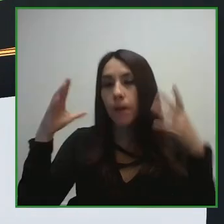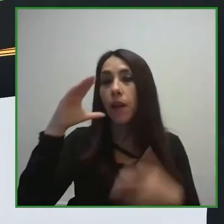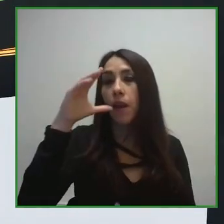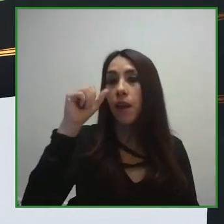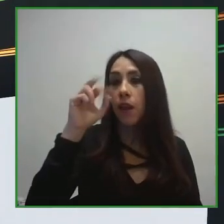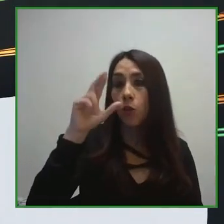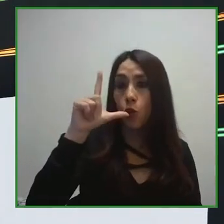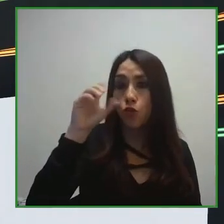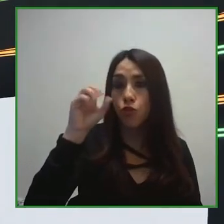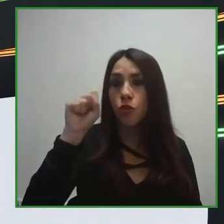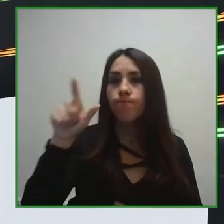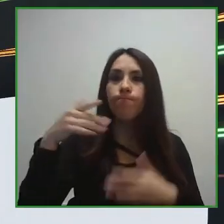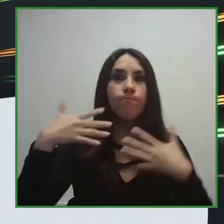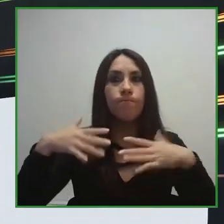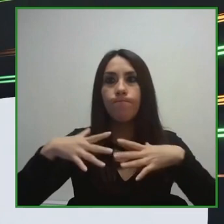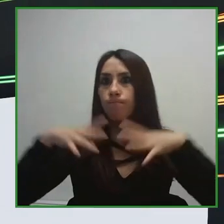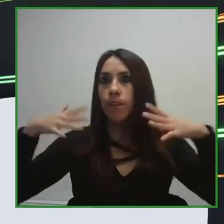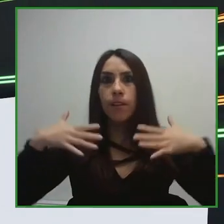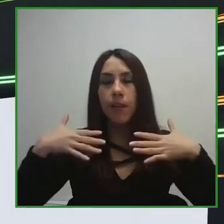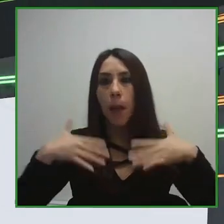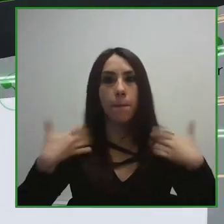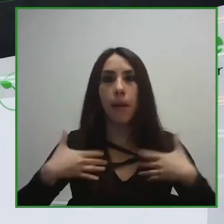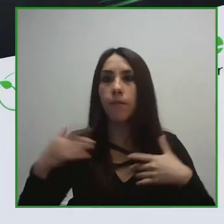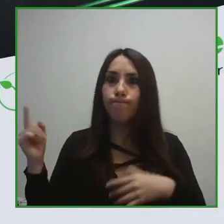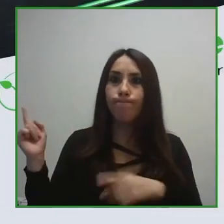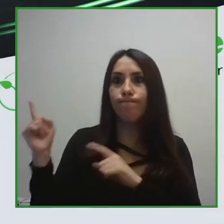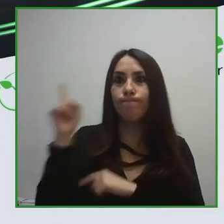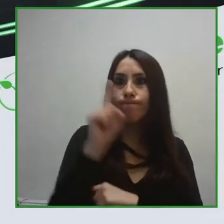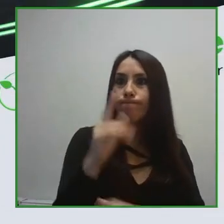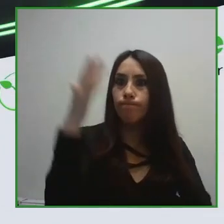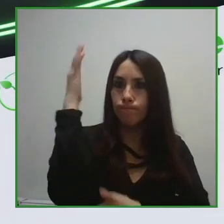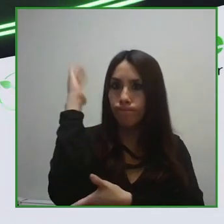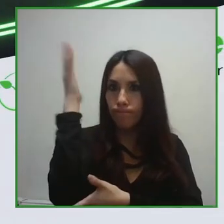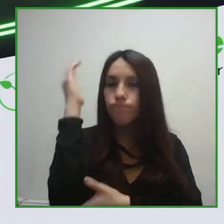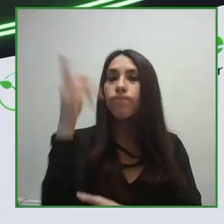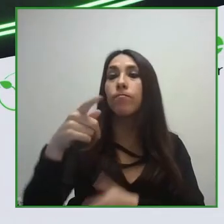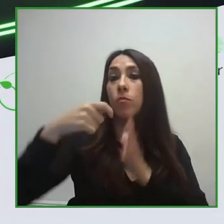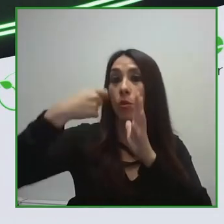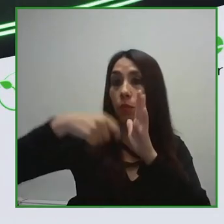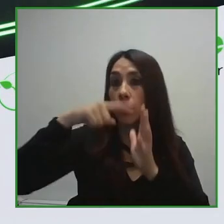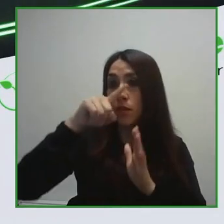2022 for Latin America and the Spanish speaking community. I am Andres Beroggi.